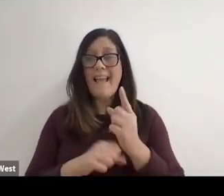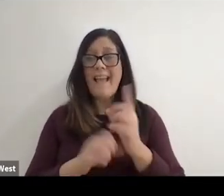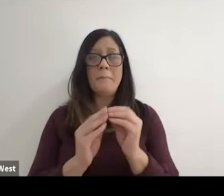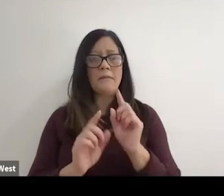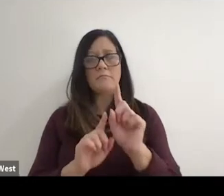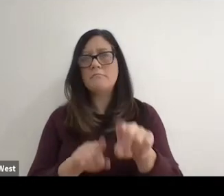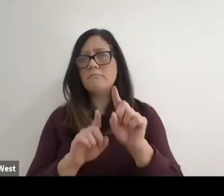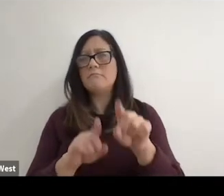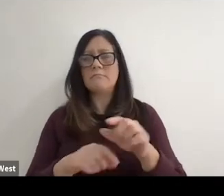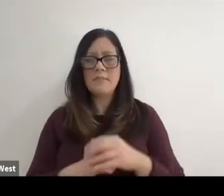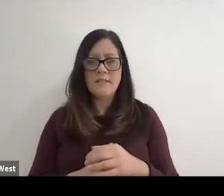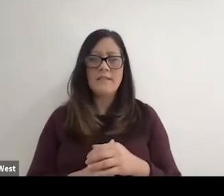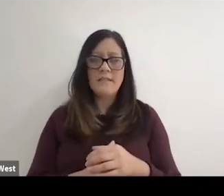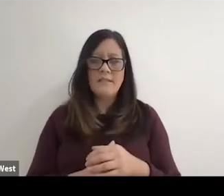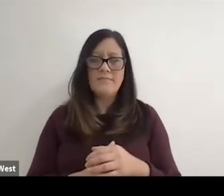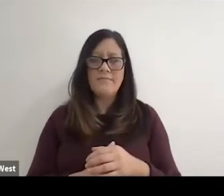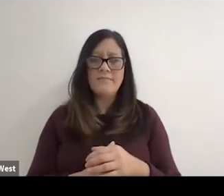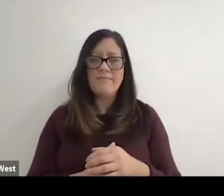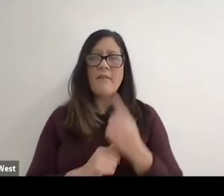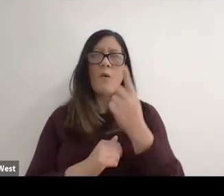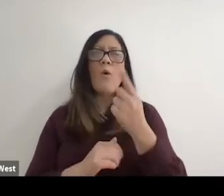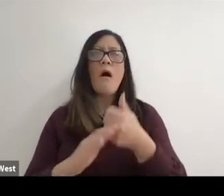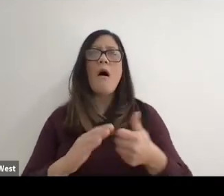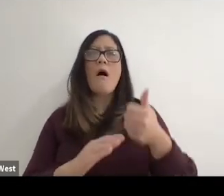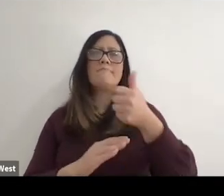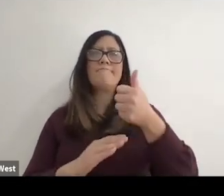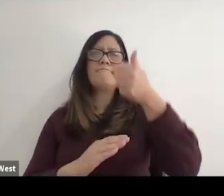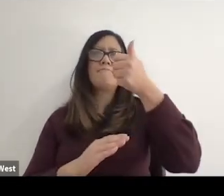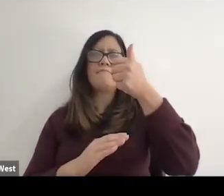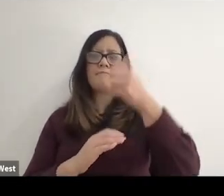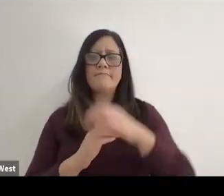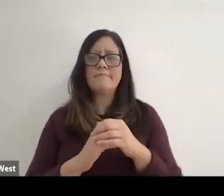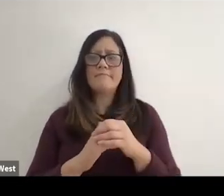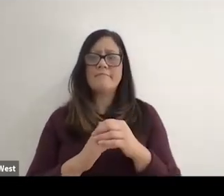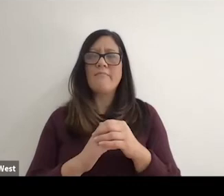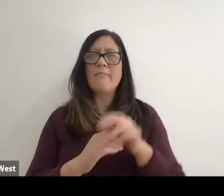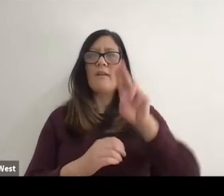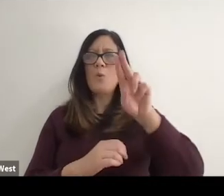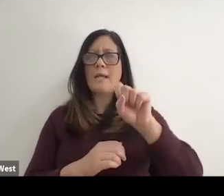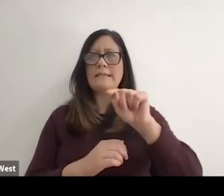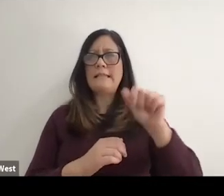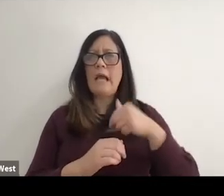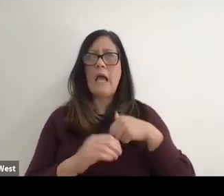I would go to the annual meetings. I was introduced to one of the upper executives of the USTA.